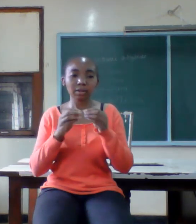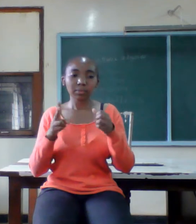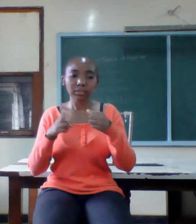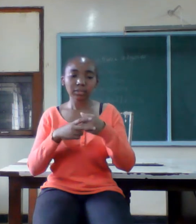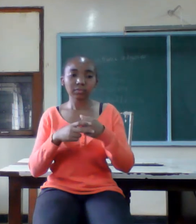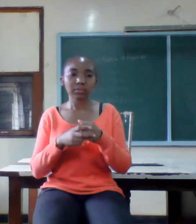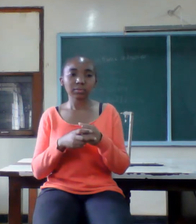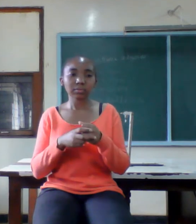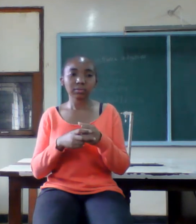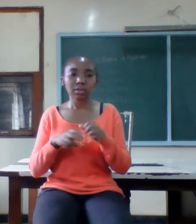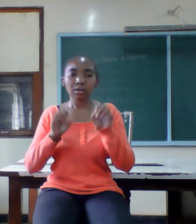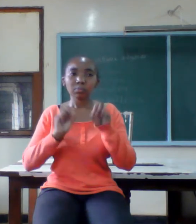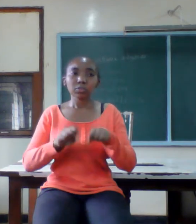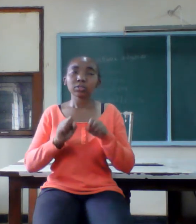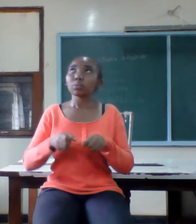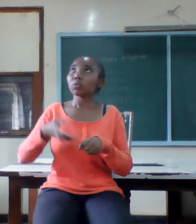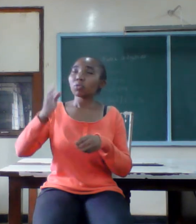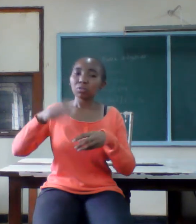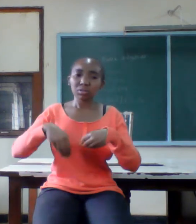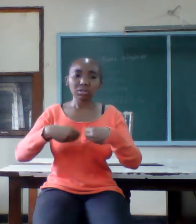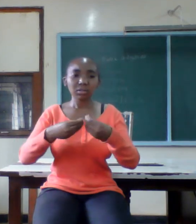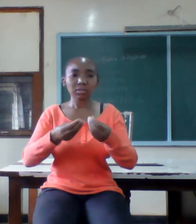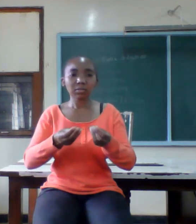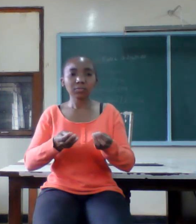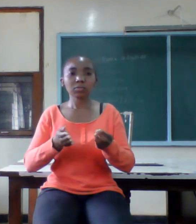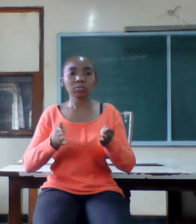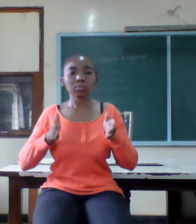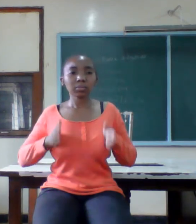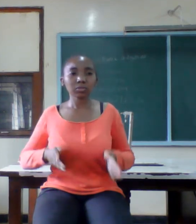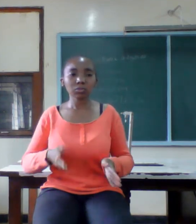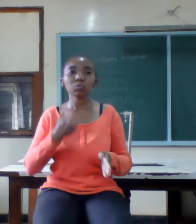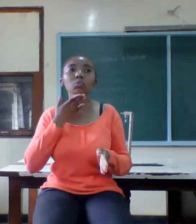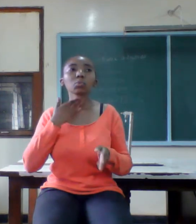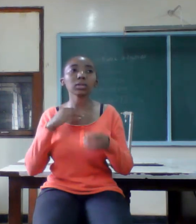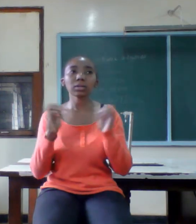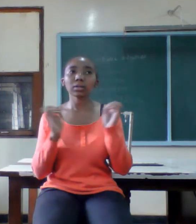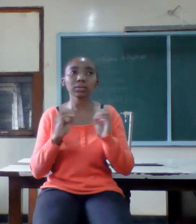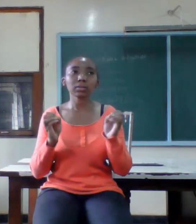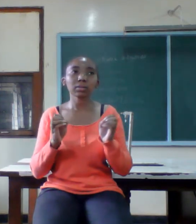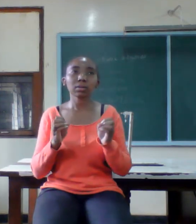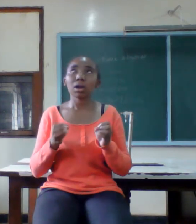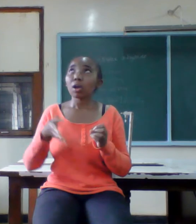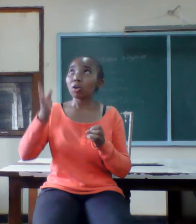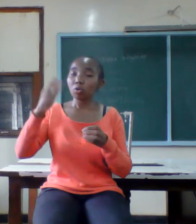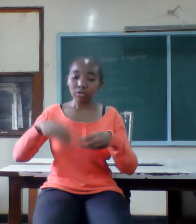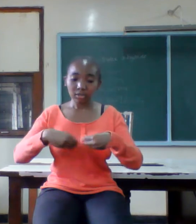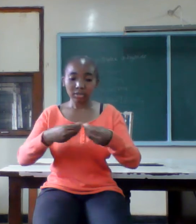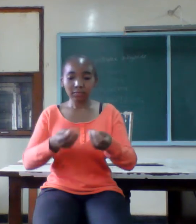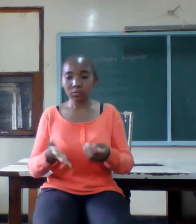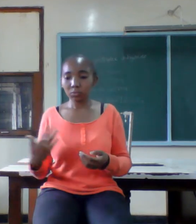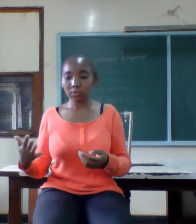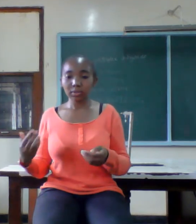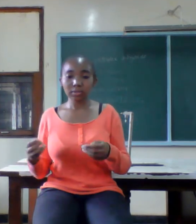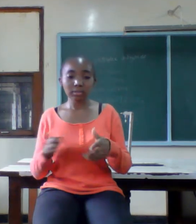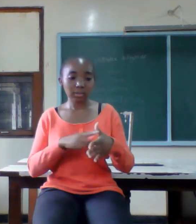you a complete person you desire he gives you the person in the form of raw materials in order for